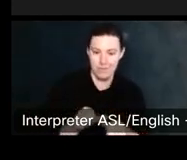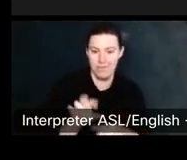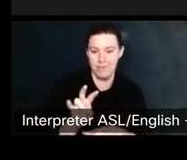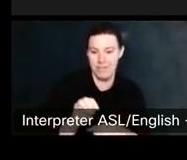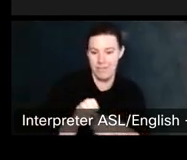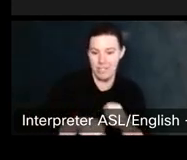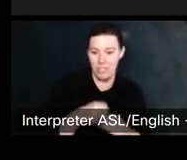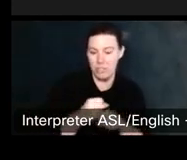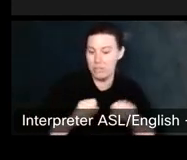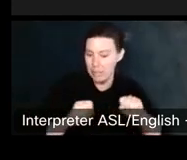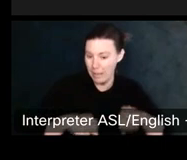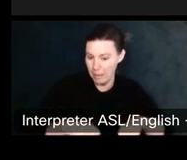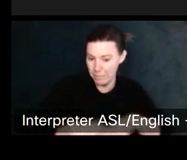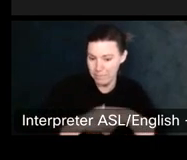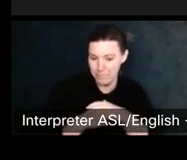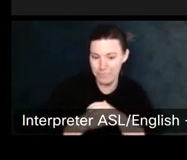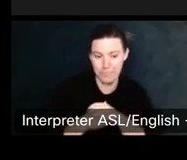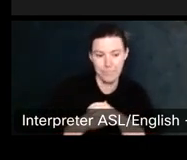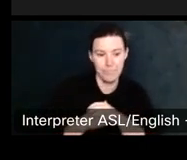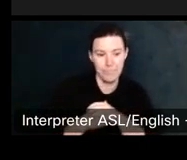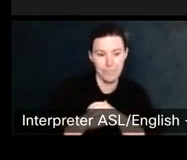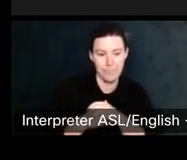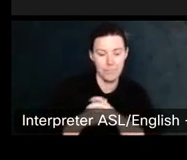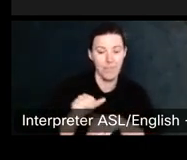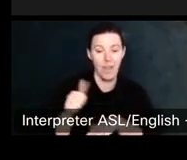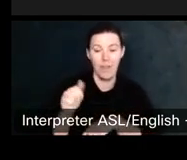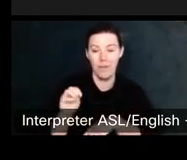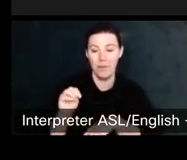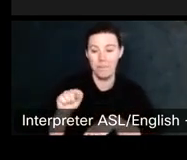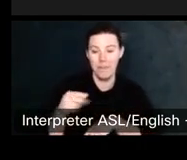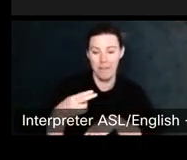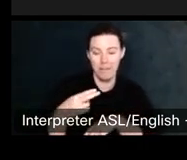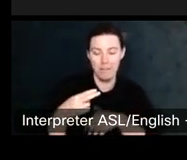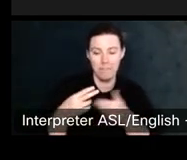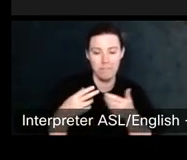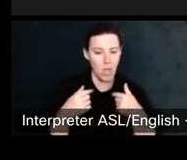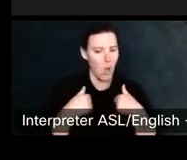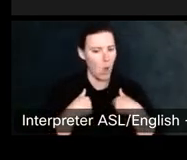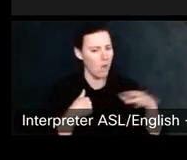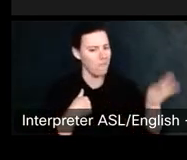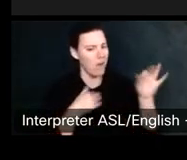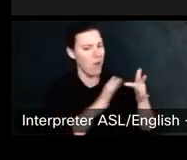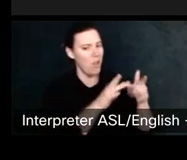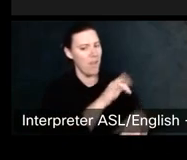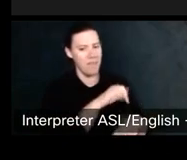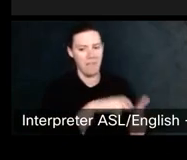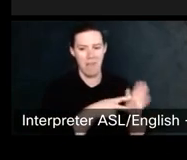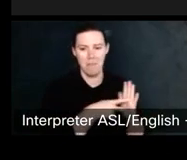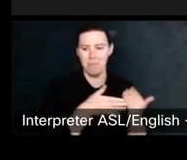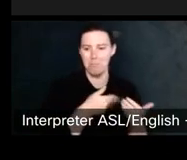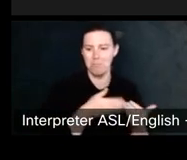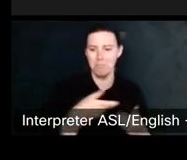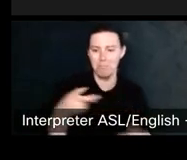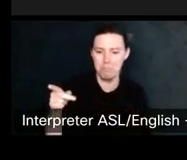I found it on the Internet. It's that's public, right? That's in the public domain right? Um, and that's not true.